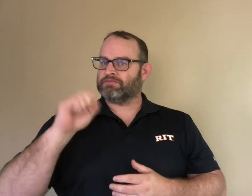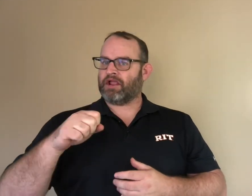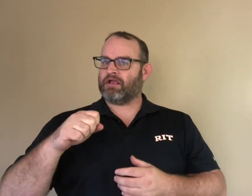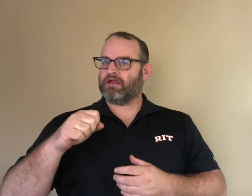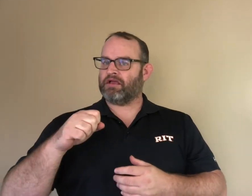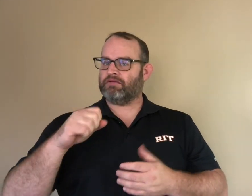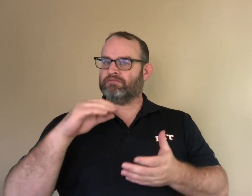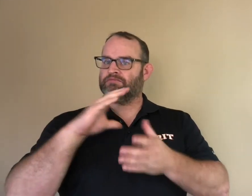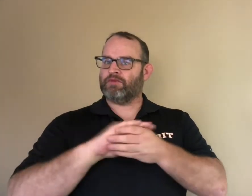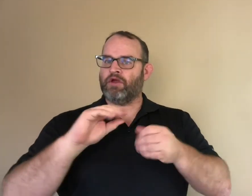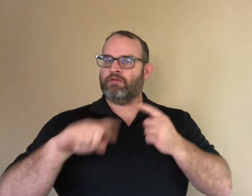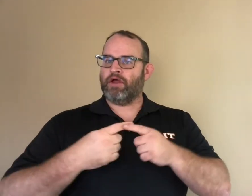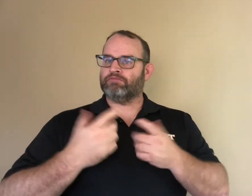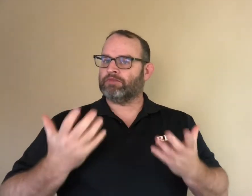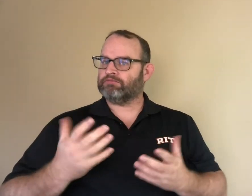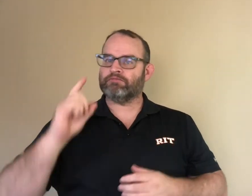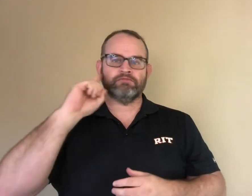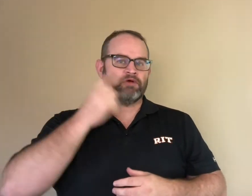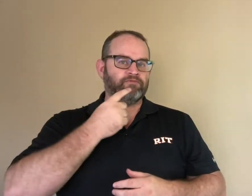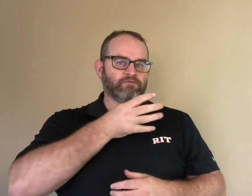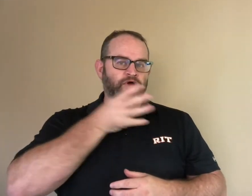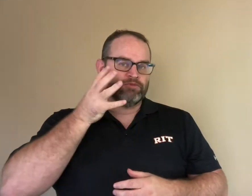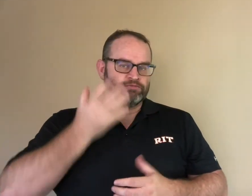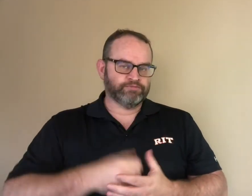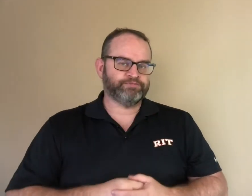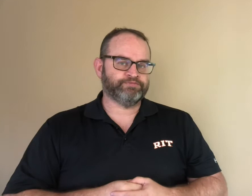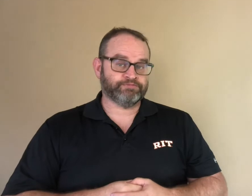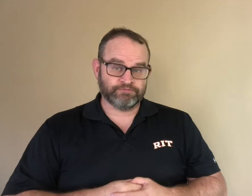Let's use a deaf farmer in a story.